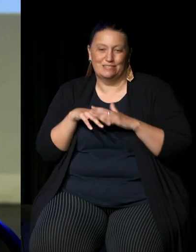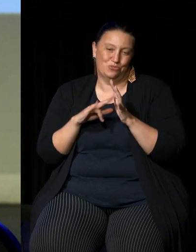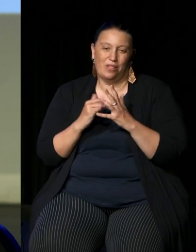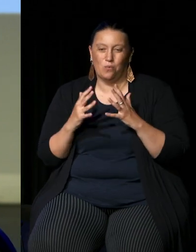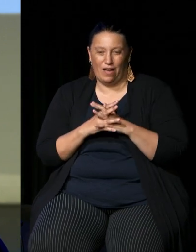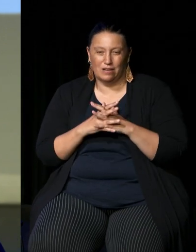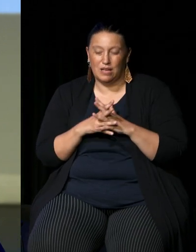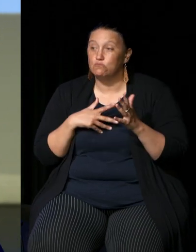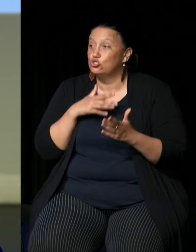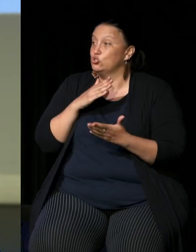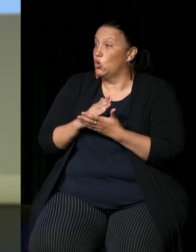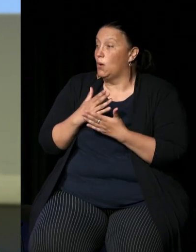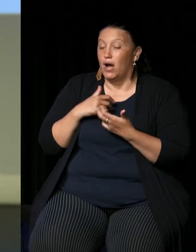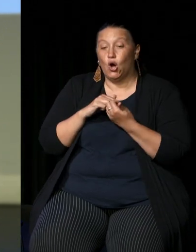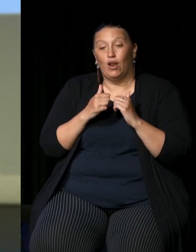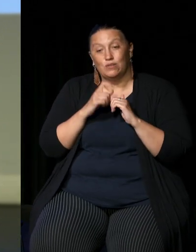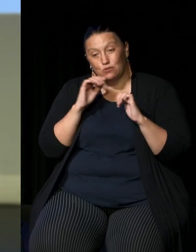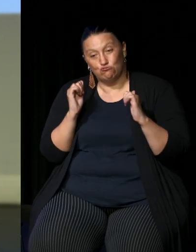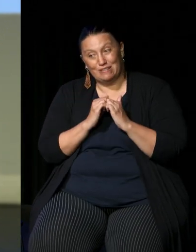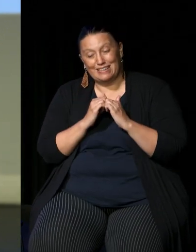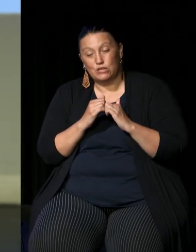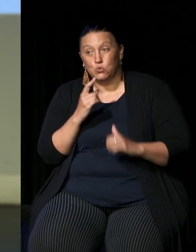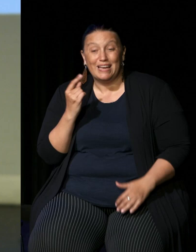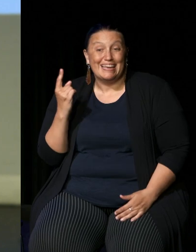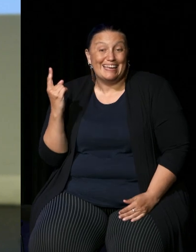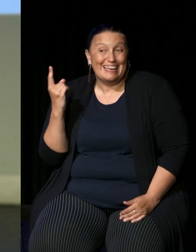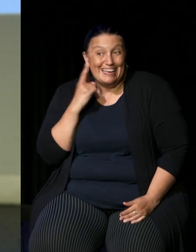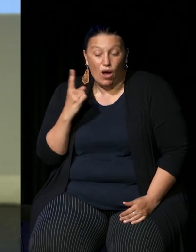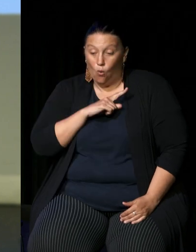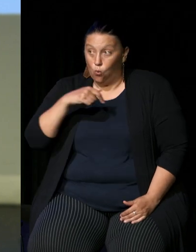me to be able to hear about the effects of the laws that we have to implement